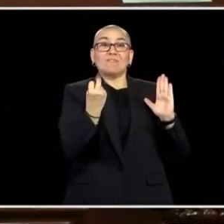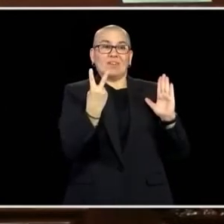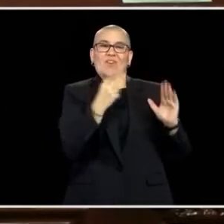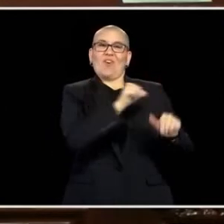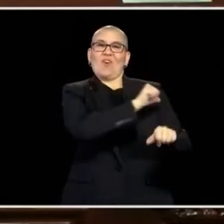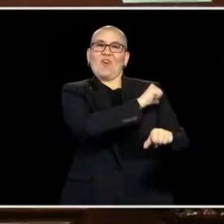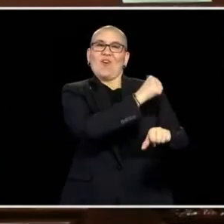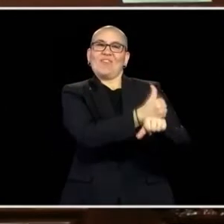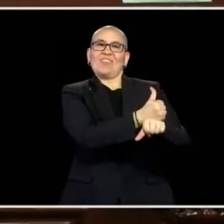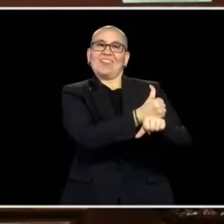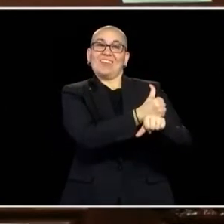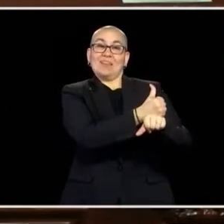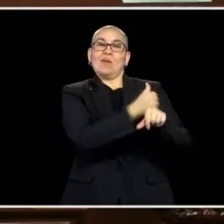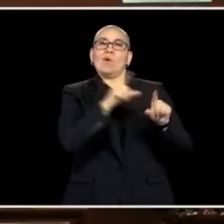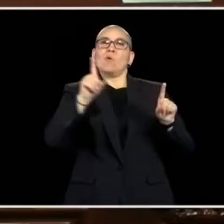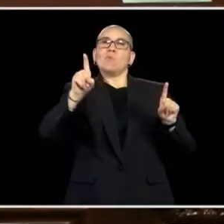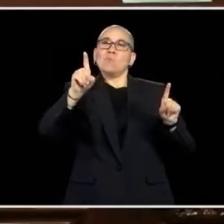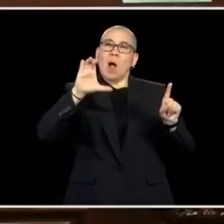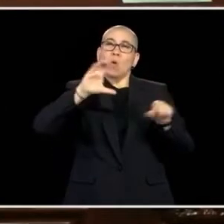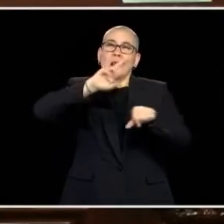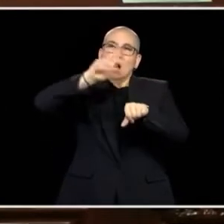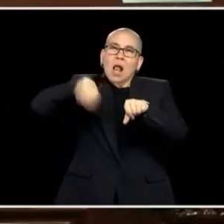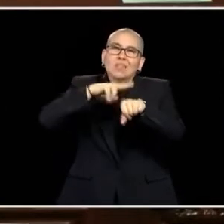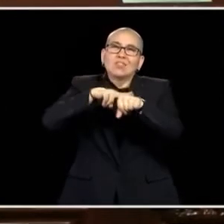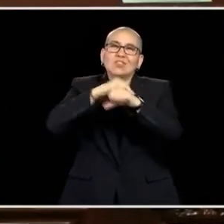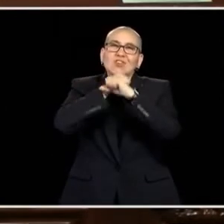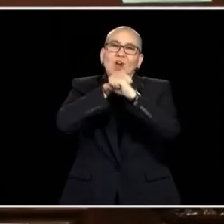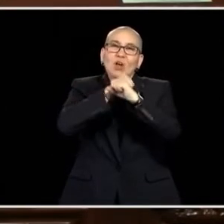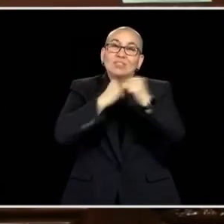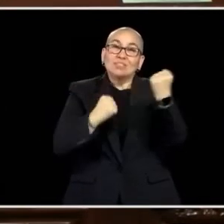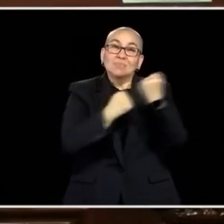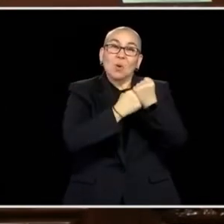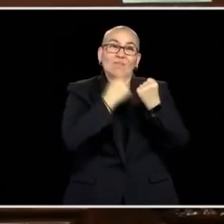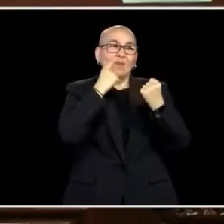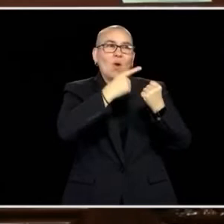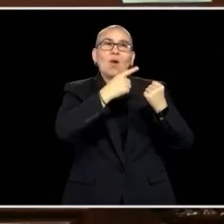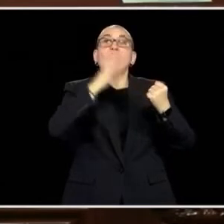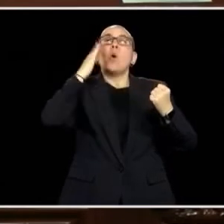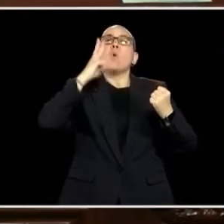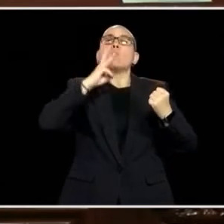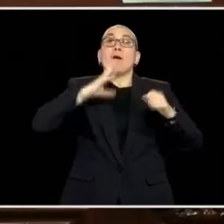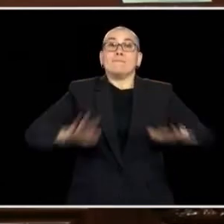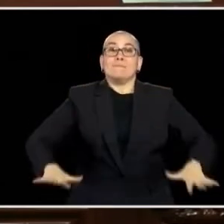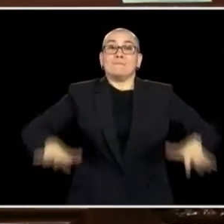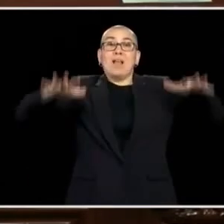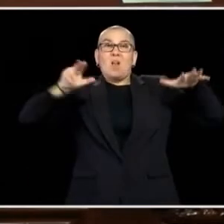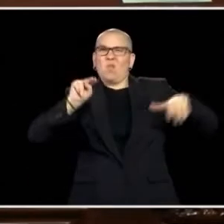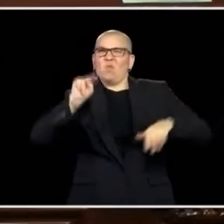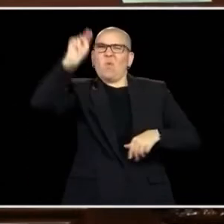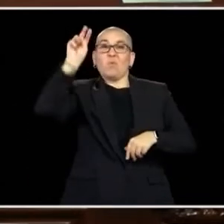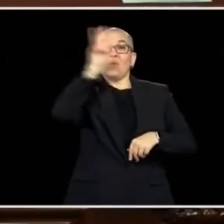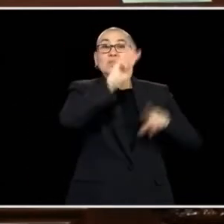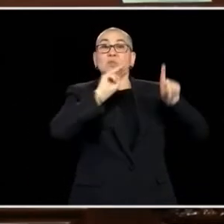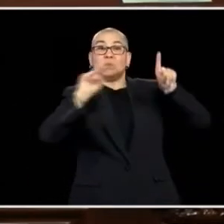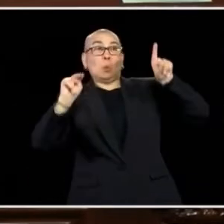NATIONAL GUARD TO PROVIDE EMERGENCY SUPPORT FOR FLOODING OPERATIONS IN NORTHWESTERN MINNESOTA. THEY'LL LEAVE THEIR HOMES,